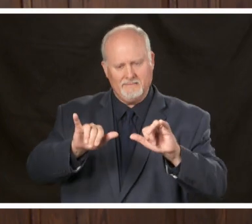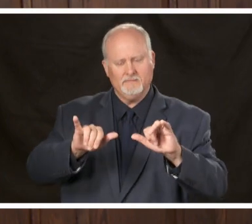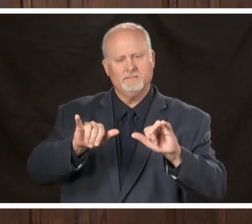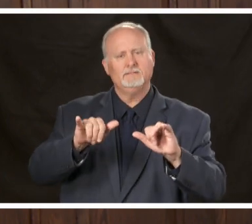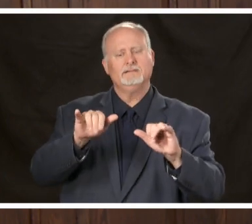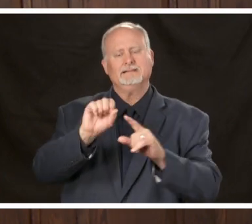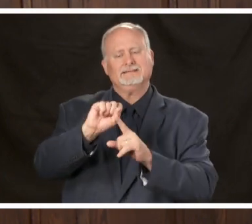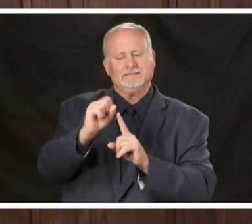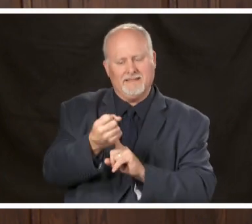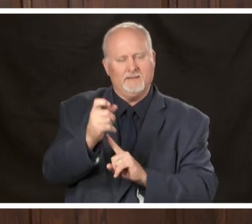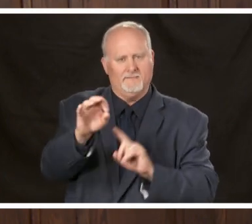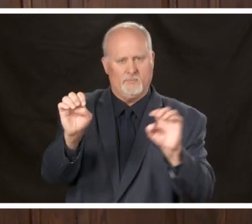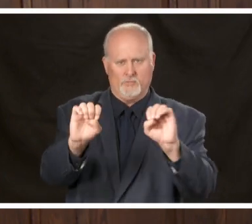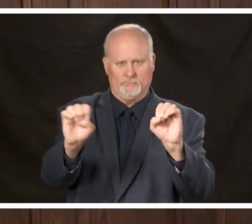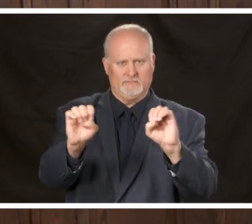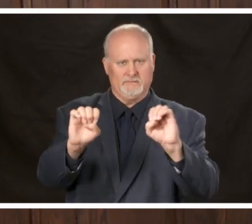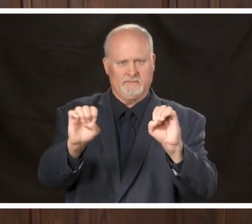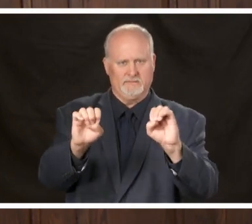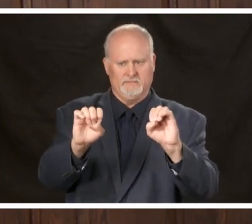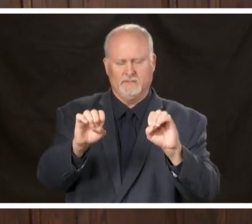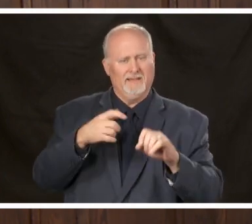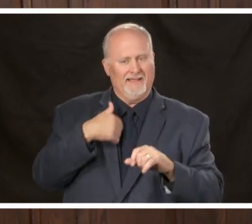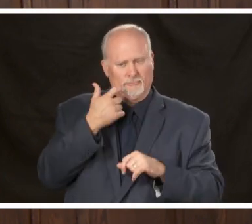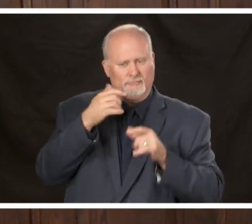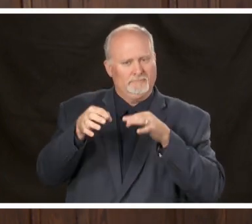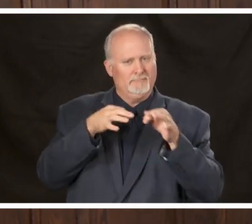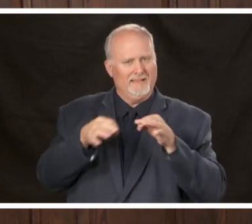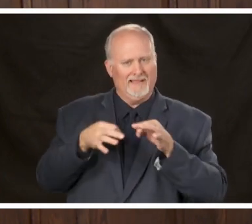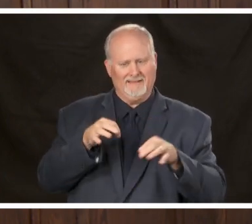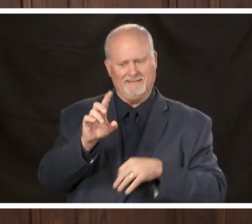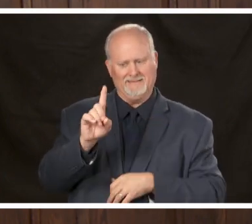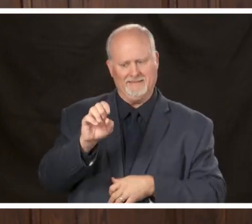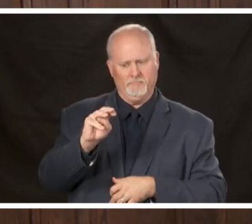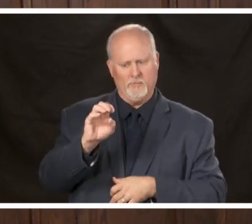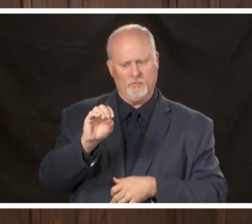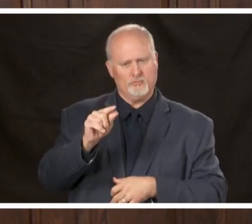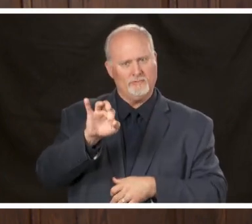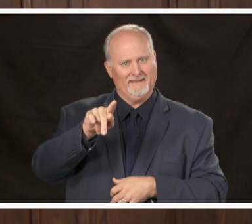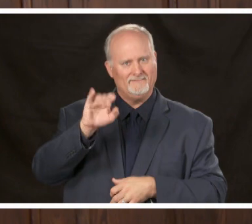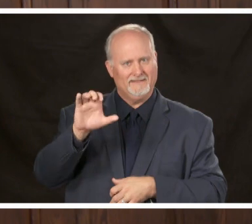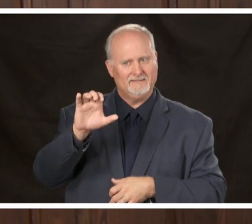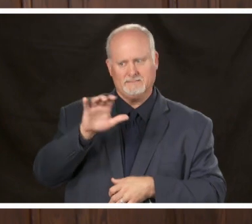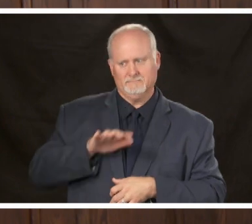emergency I just described to everyone the demographics of our city and and the